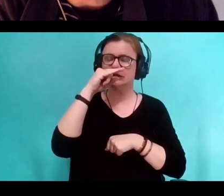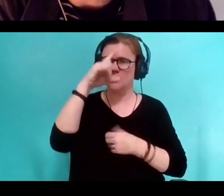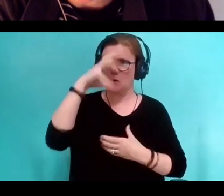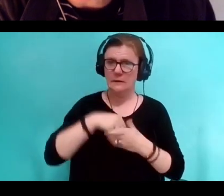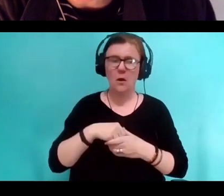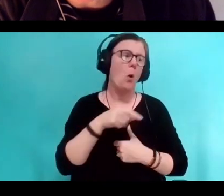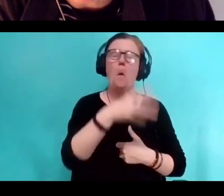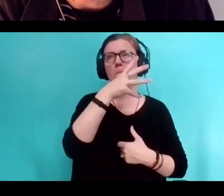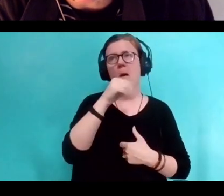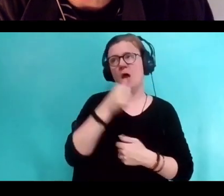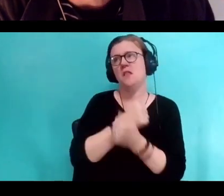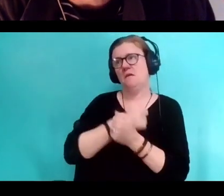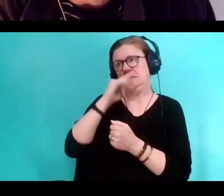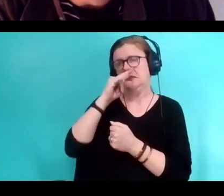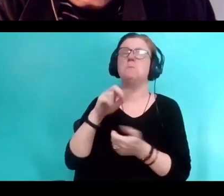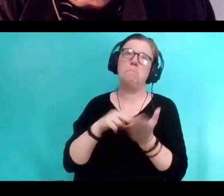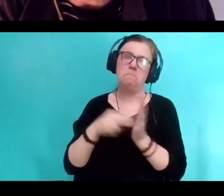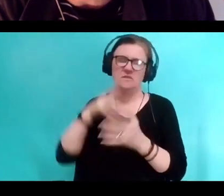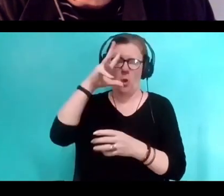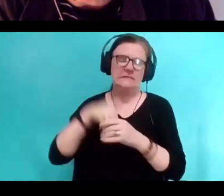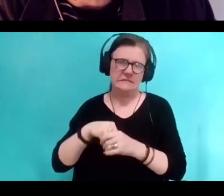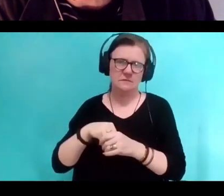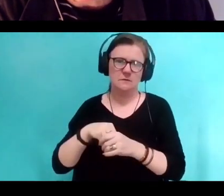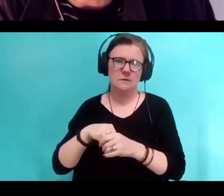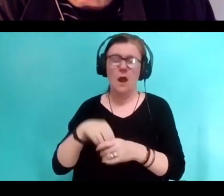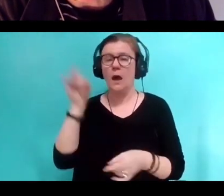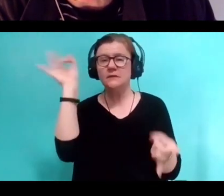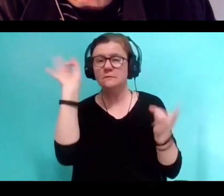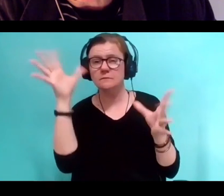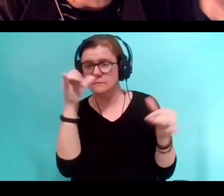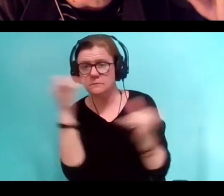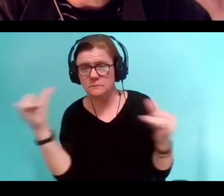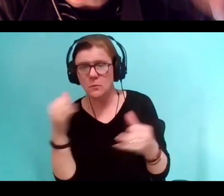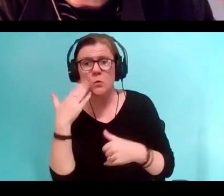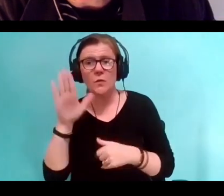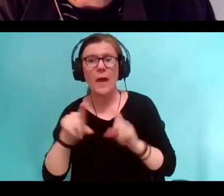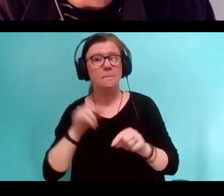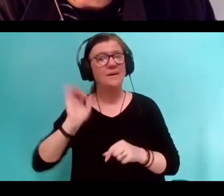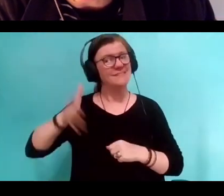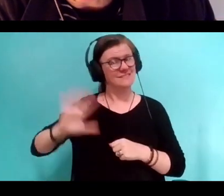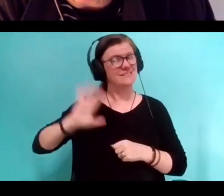And that's why autism happened. Insulting preposterous nonsense we now know, but that was a dominant narrative.